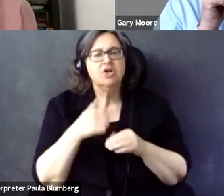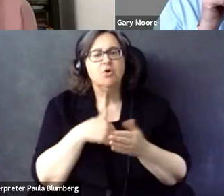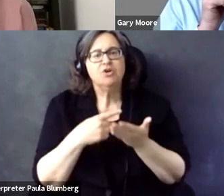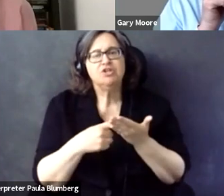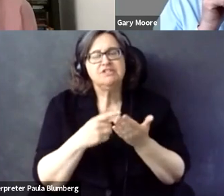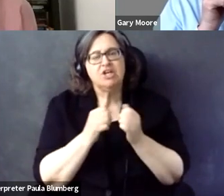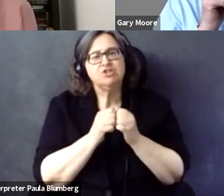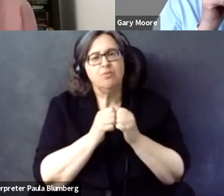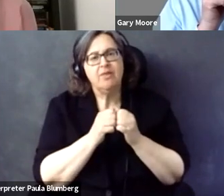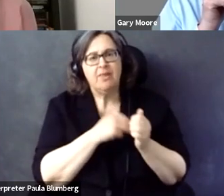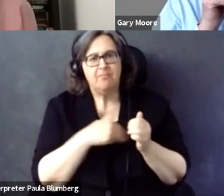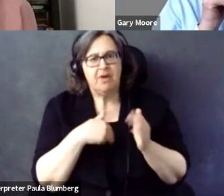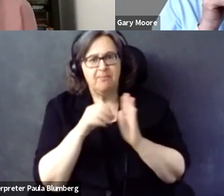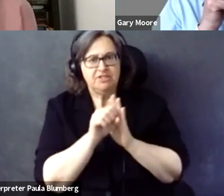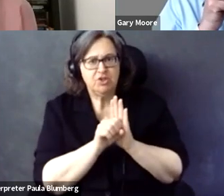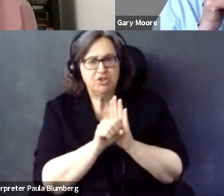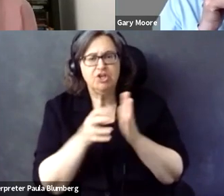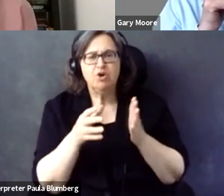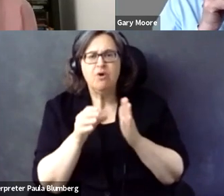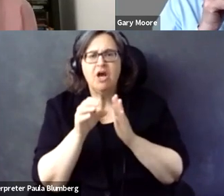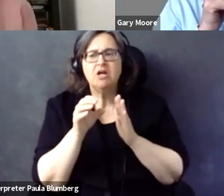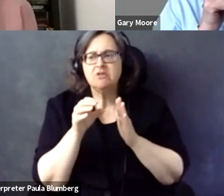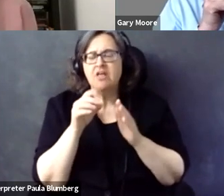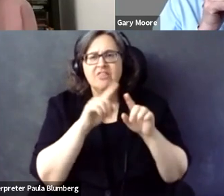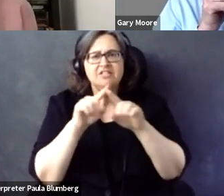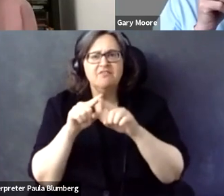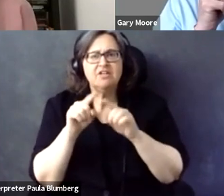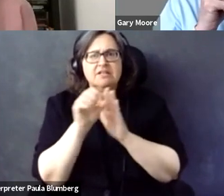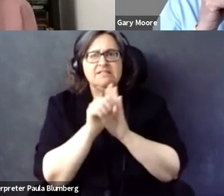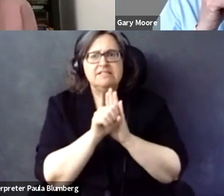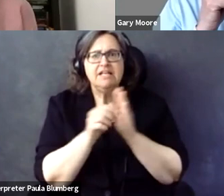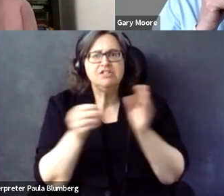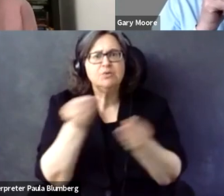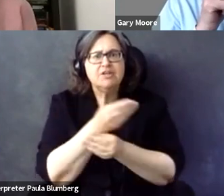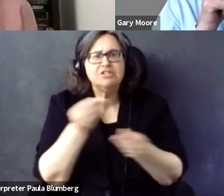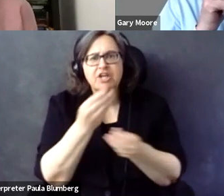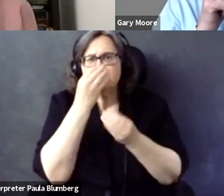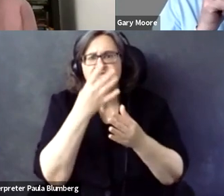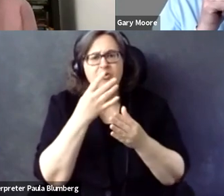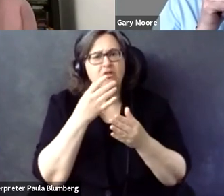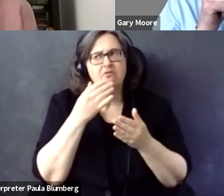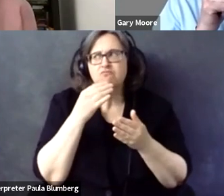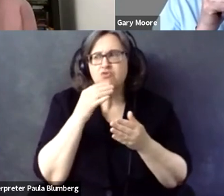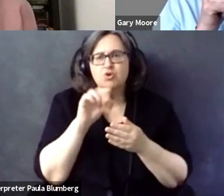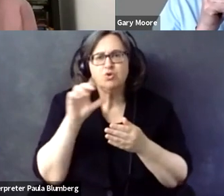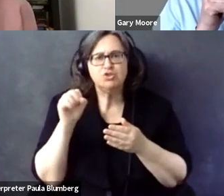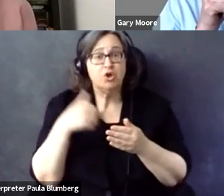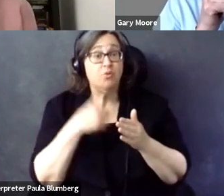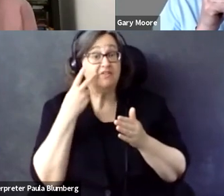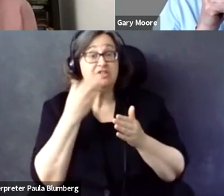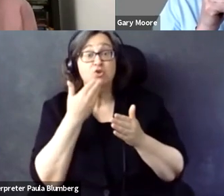can then use, of course. And what we are also doing in our discussions with the member states regularly is getting them to exchange on what tools